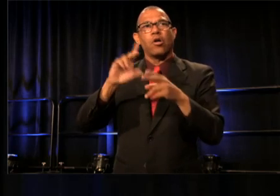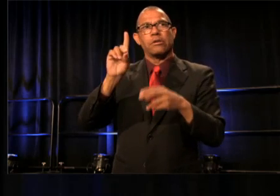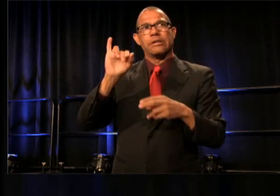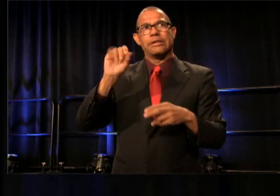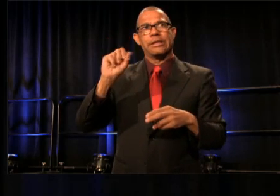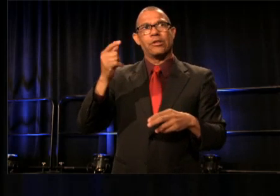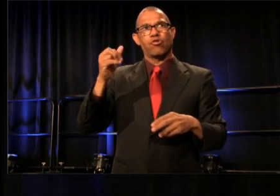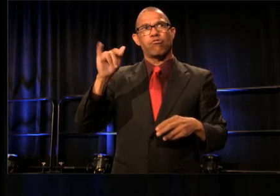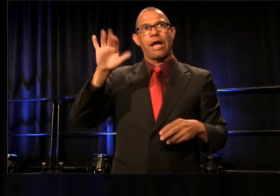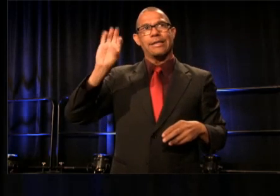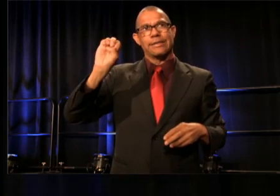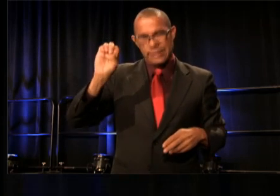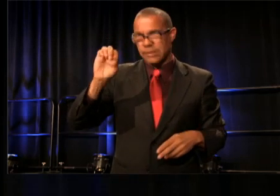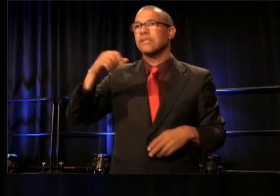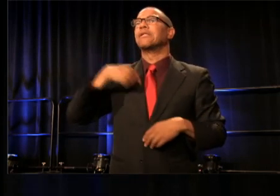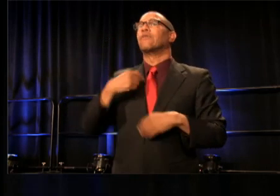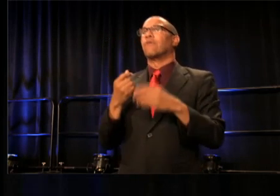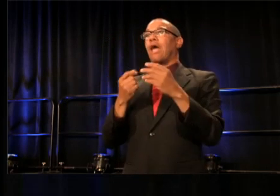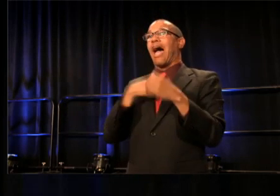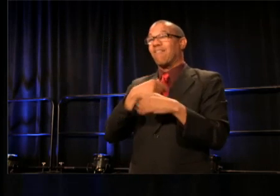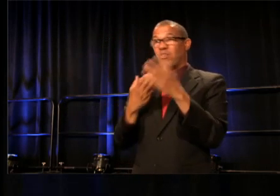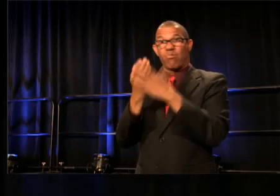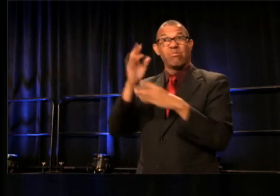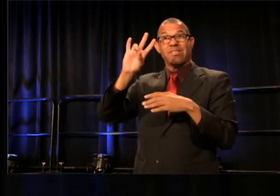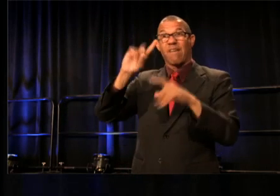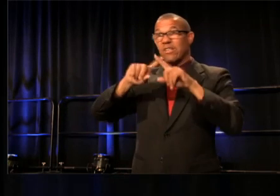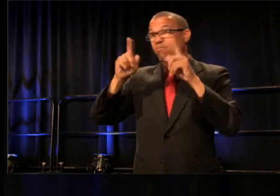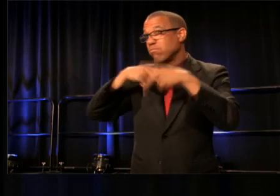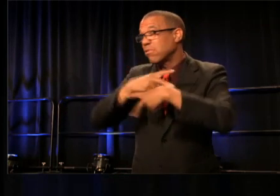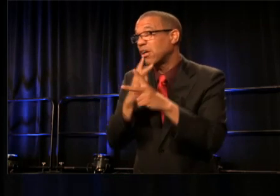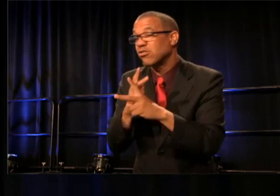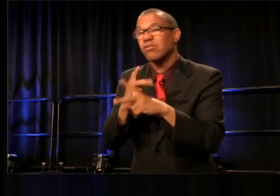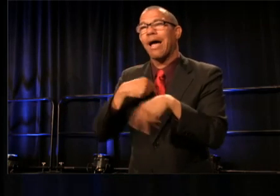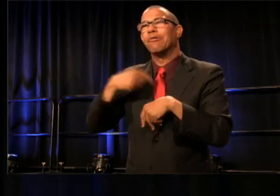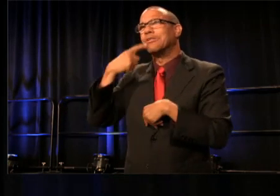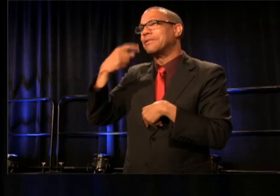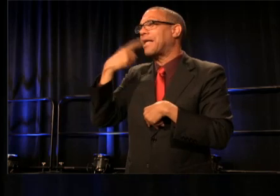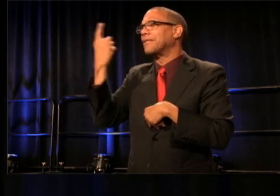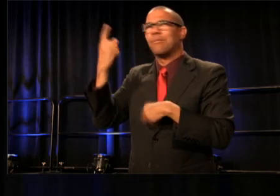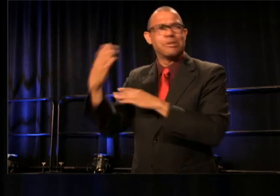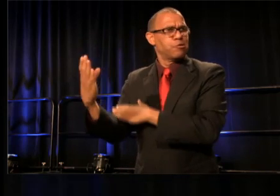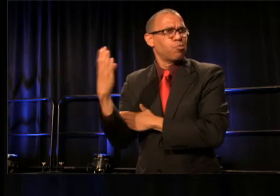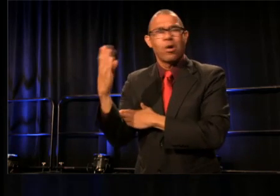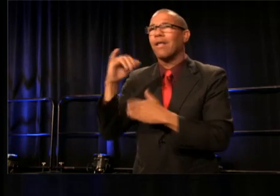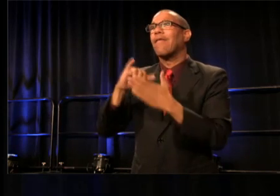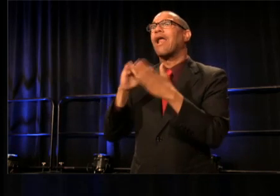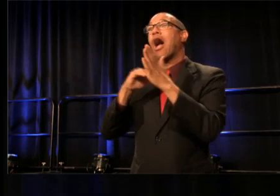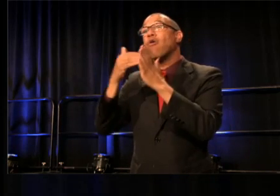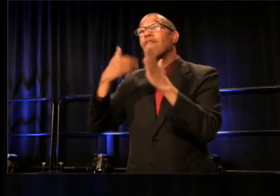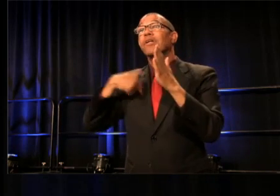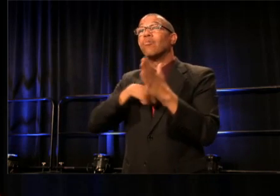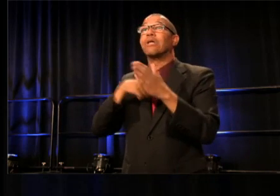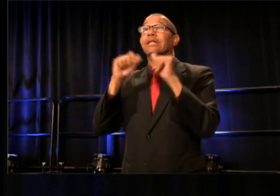I've got to do seven productions, and I was just saying this morning to somebody that how often do we get to live with a play